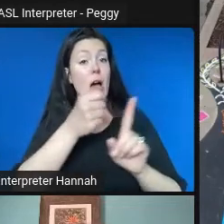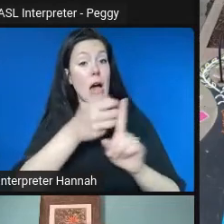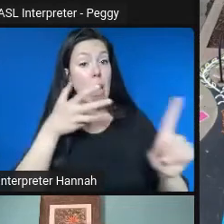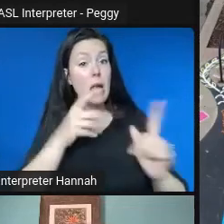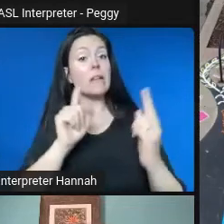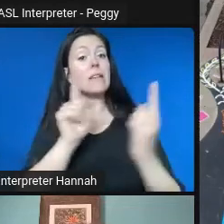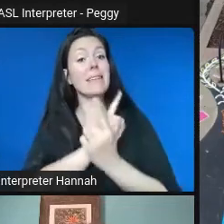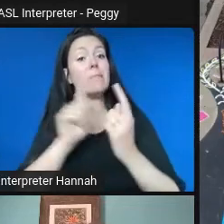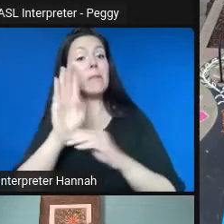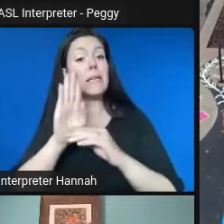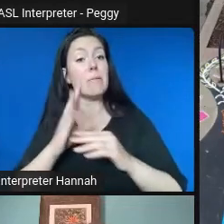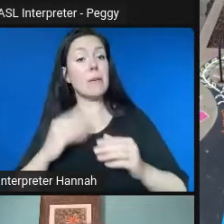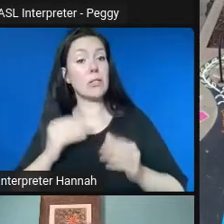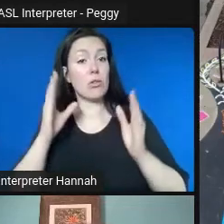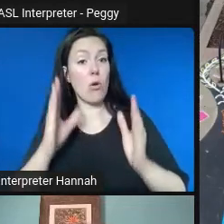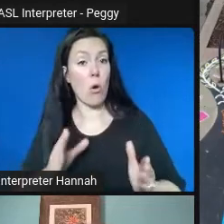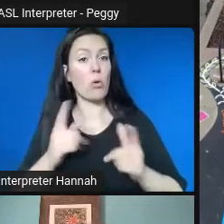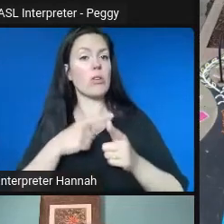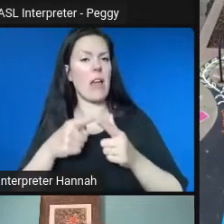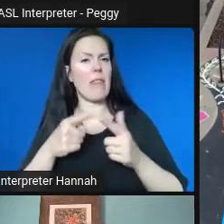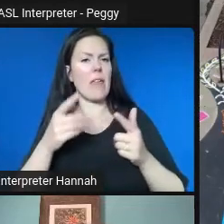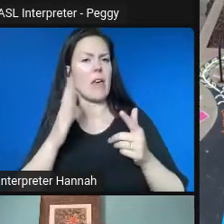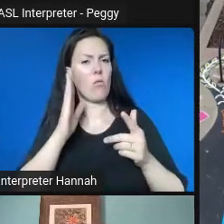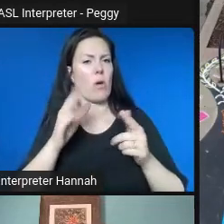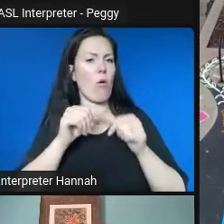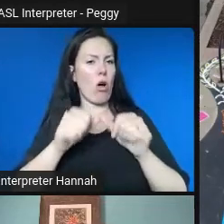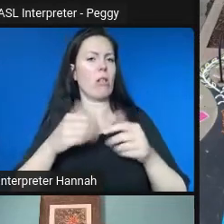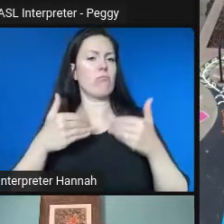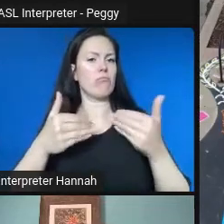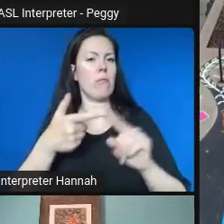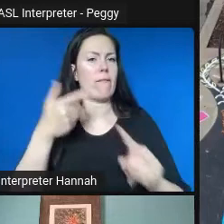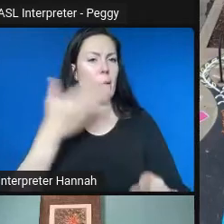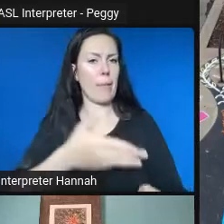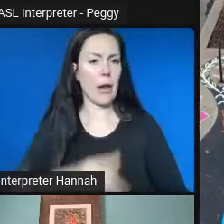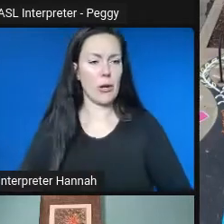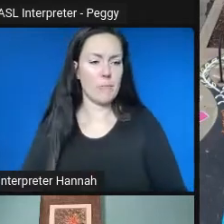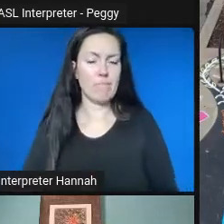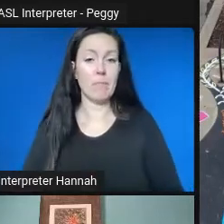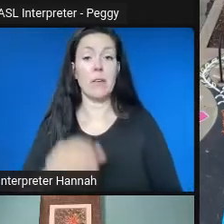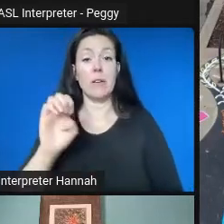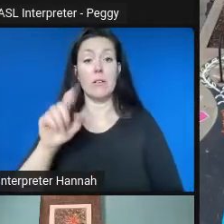and we'll kind of go from there. So she really decided to take on the Drake